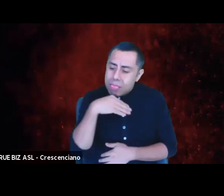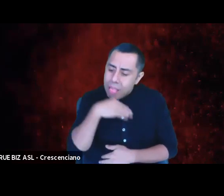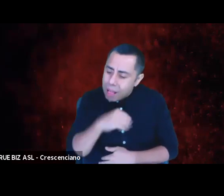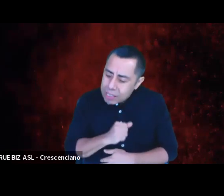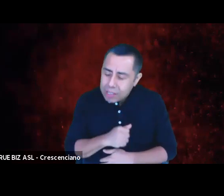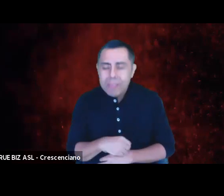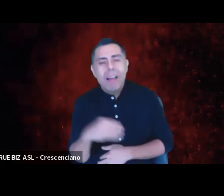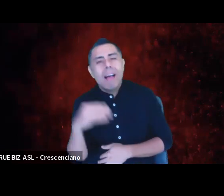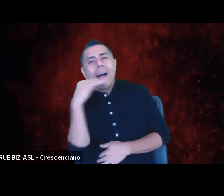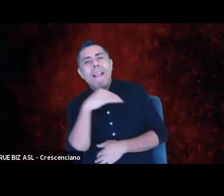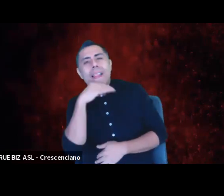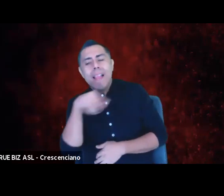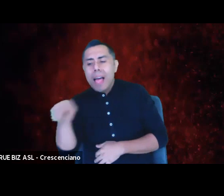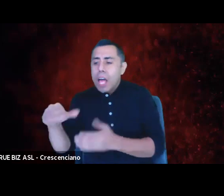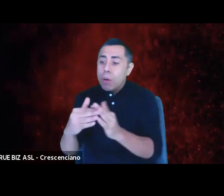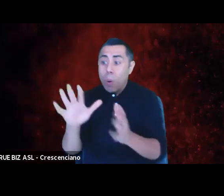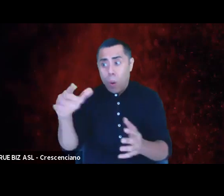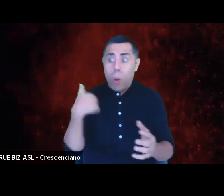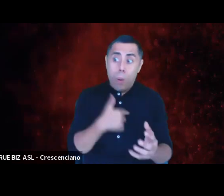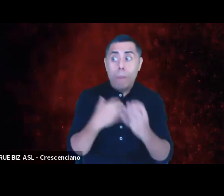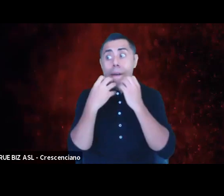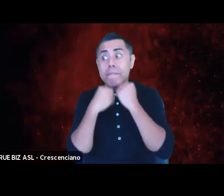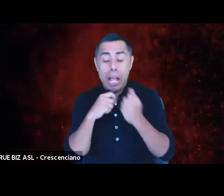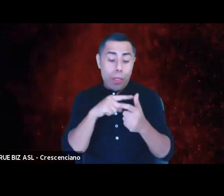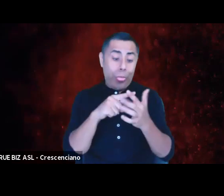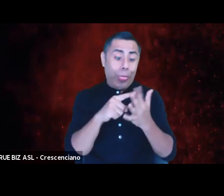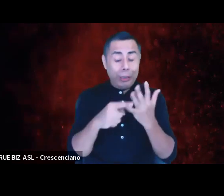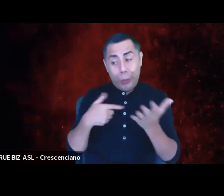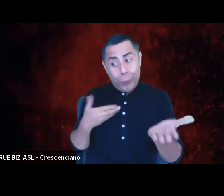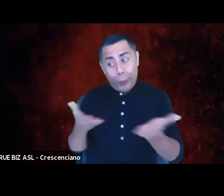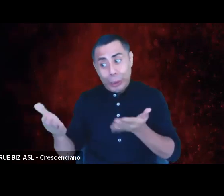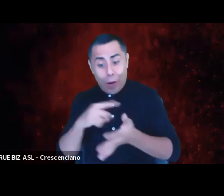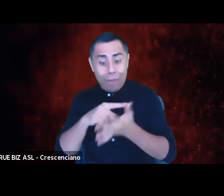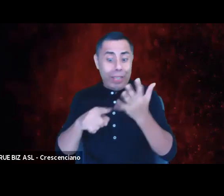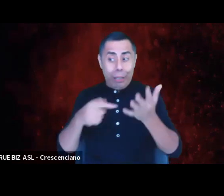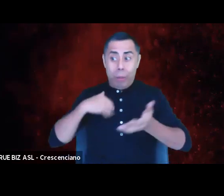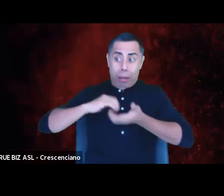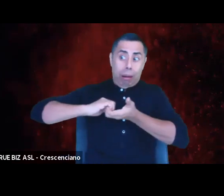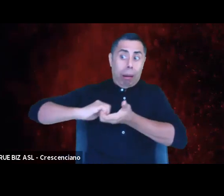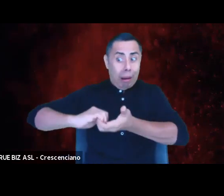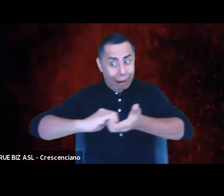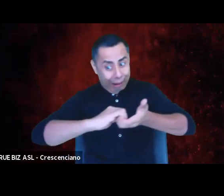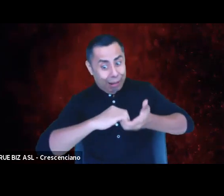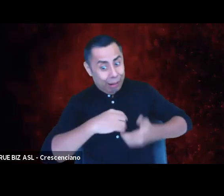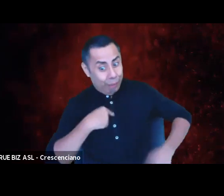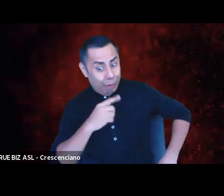about what we value and about what we're doing to serve. Don't say you're in solidarity when what you mean